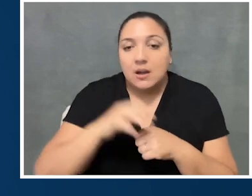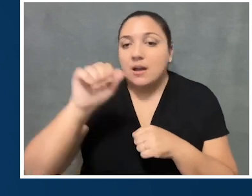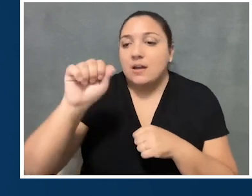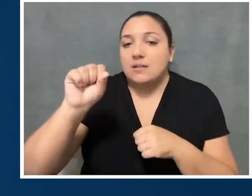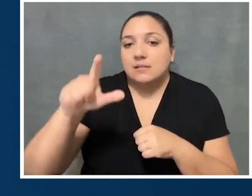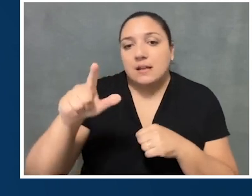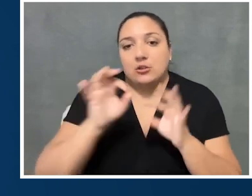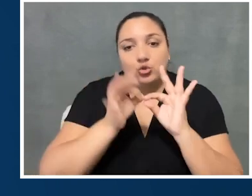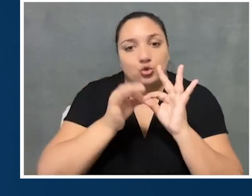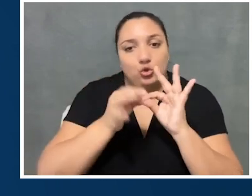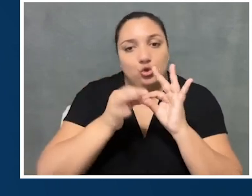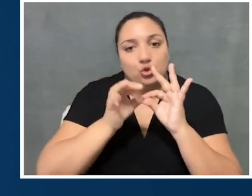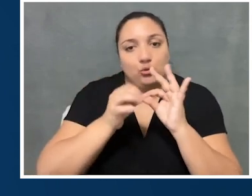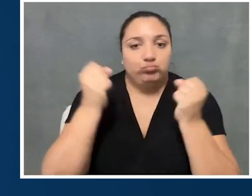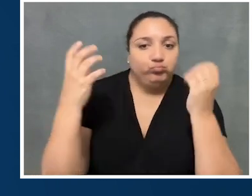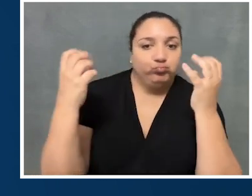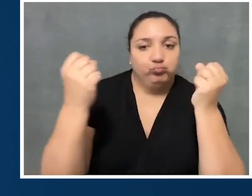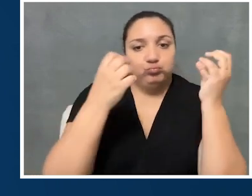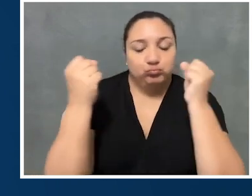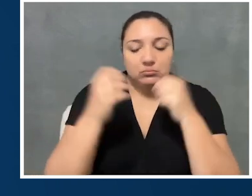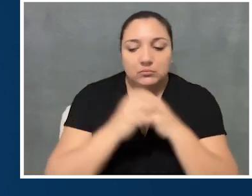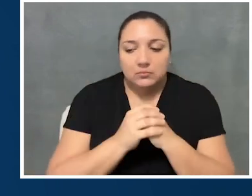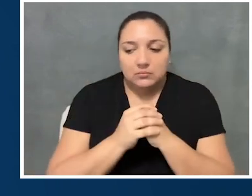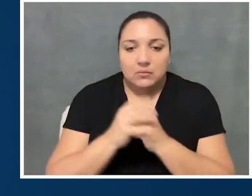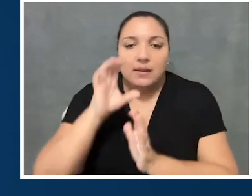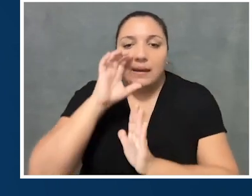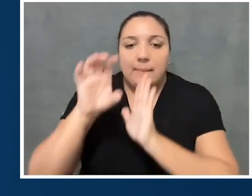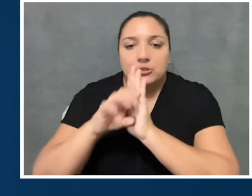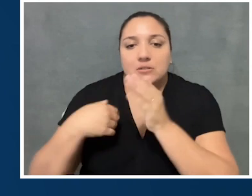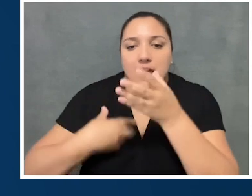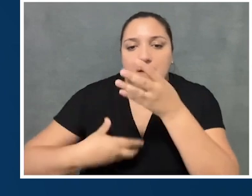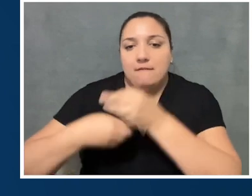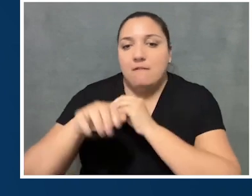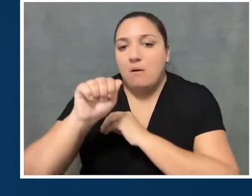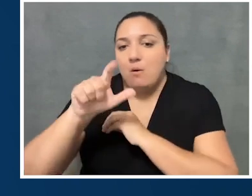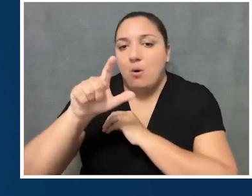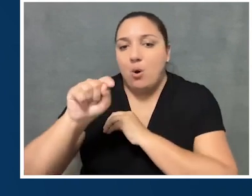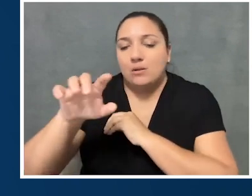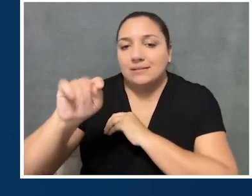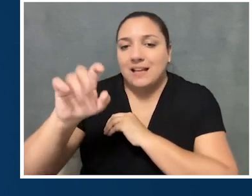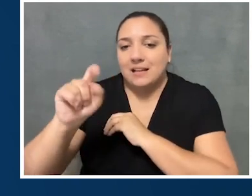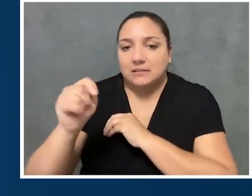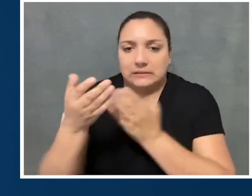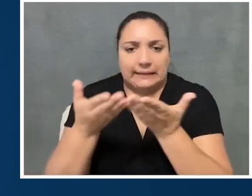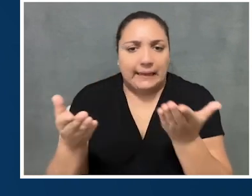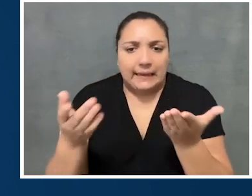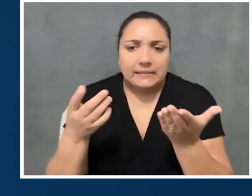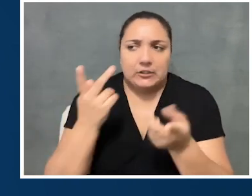and ASL interpretation, like you said, alt text on images, the kinds of things that are very sort of visible